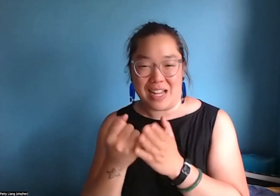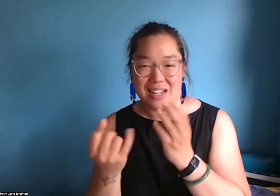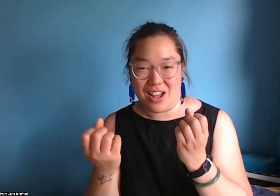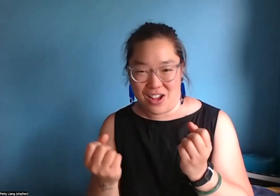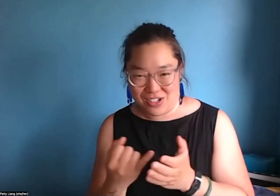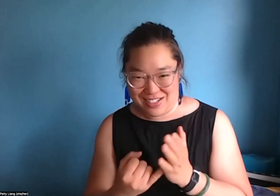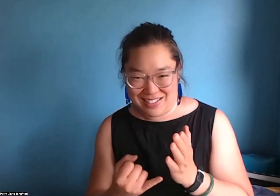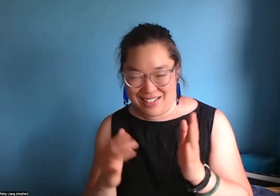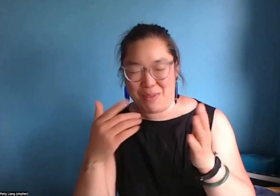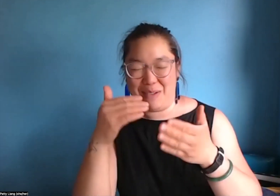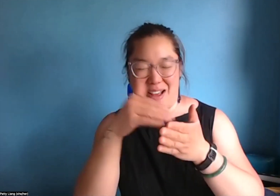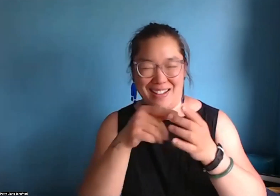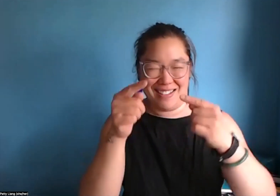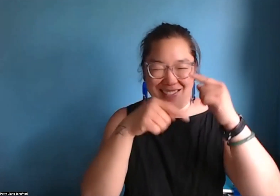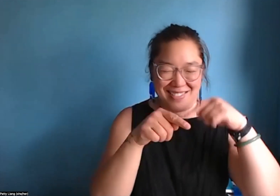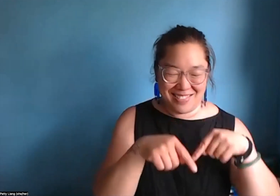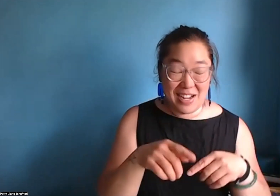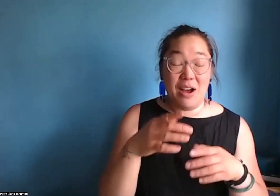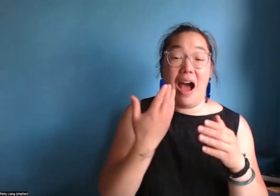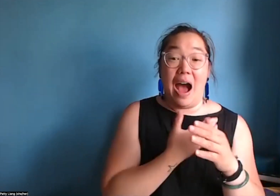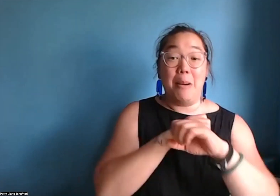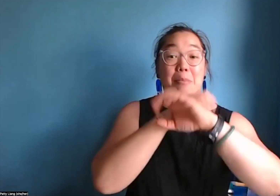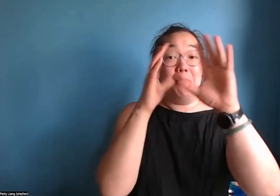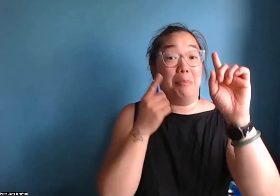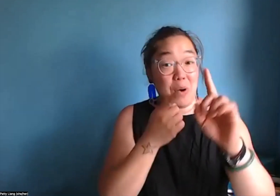Deaf culture through this- through the Arts. I'm sorry, let me go back.